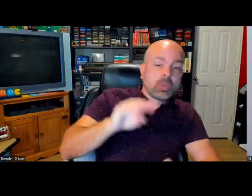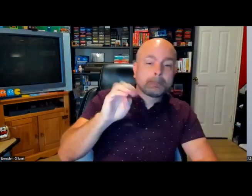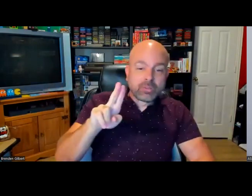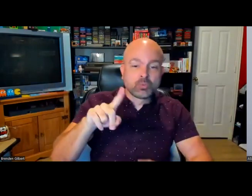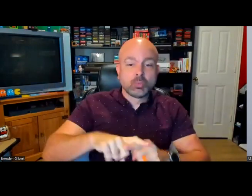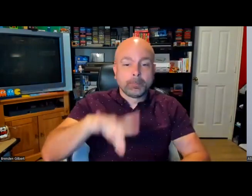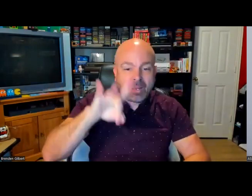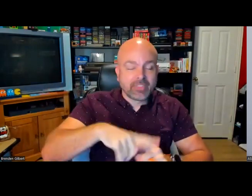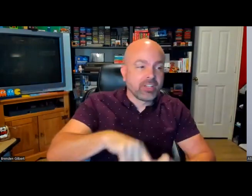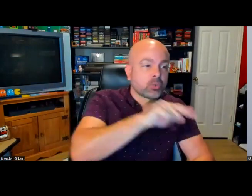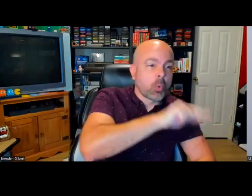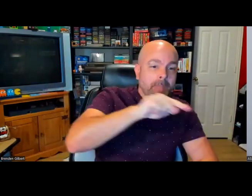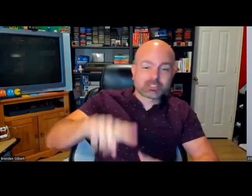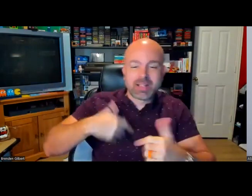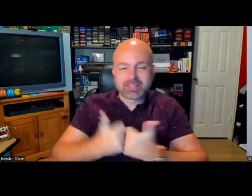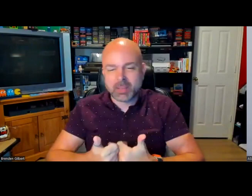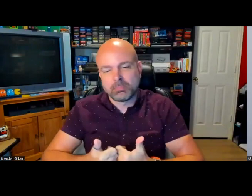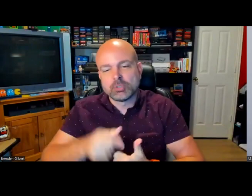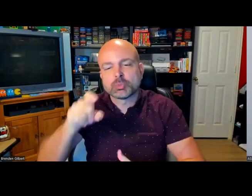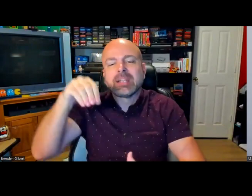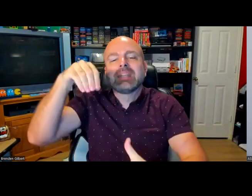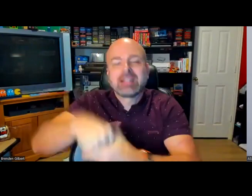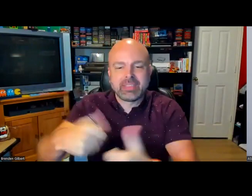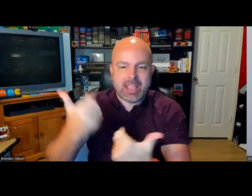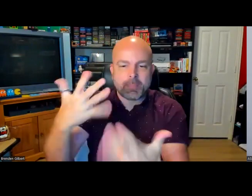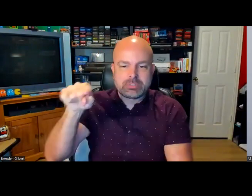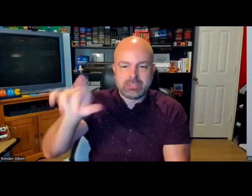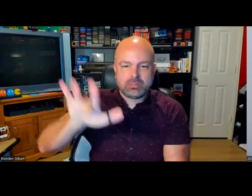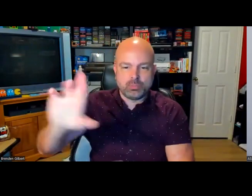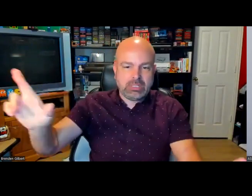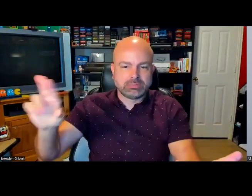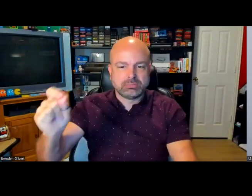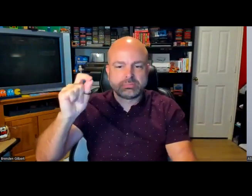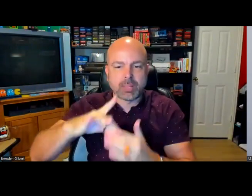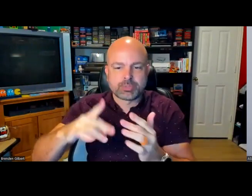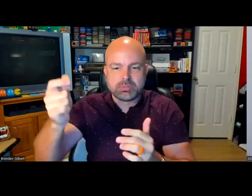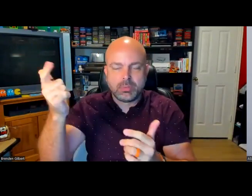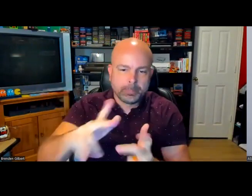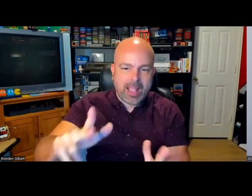are, not having 15 steps, that you have to go to the menu and go to this one, that one, and that one, just having it there